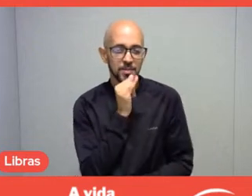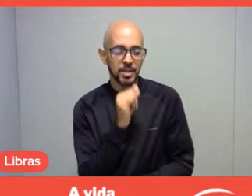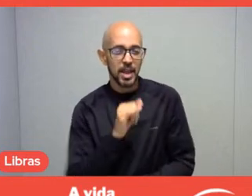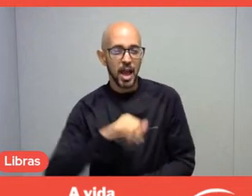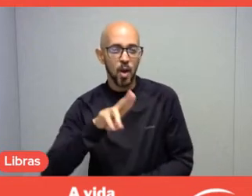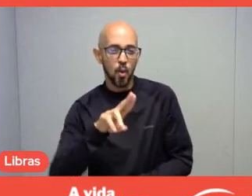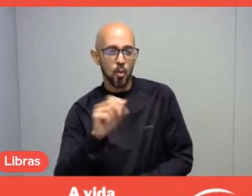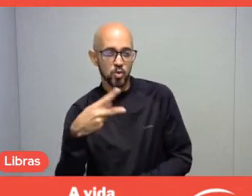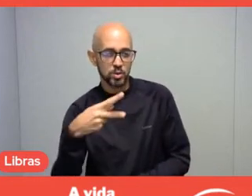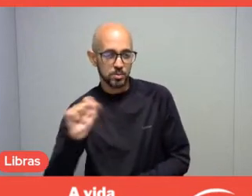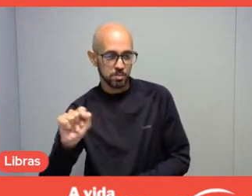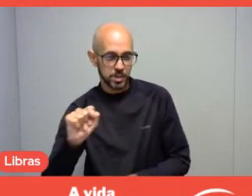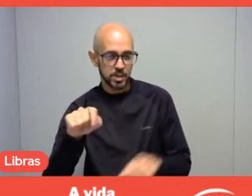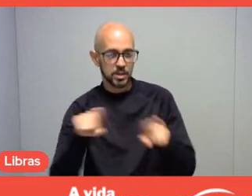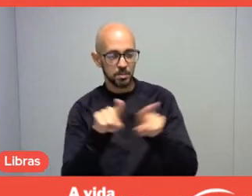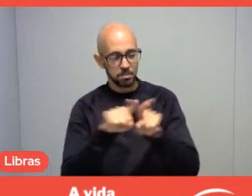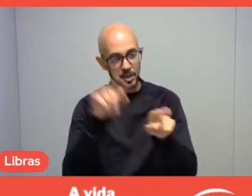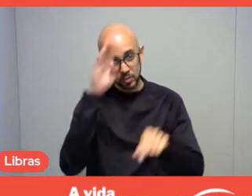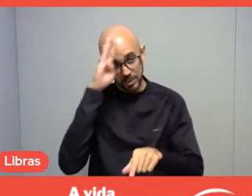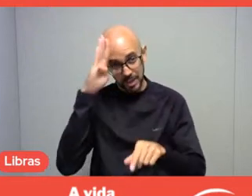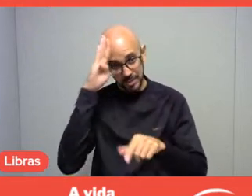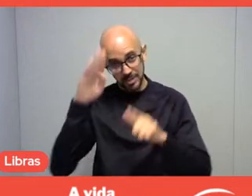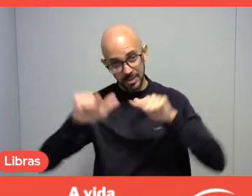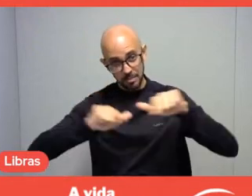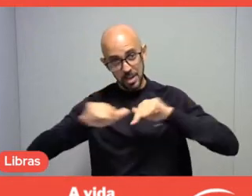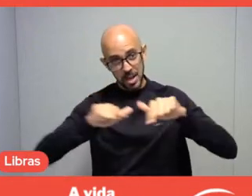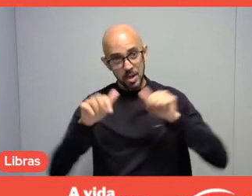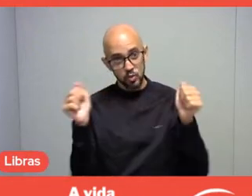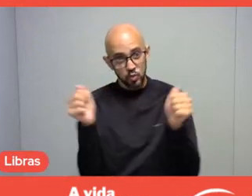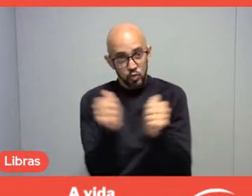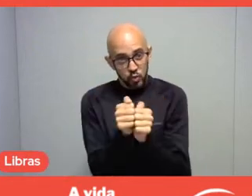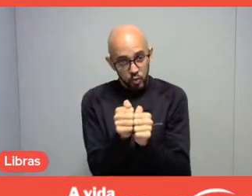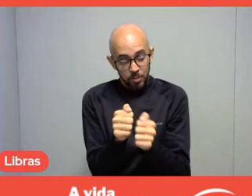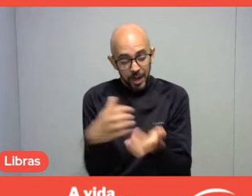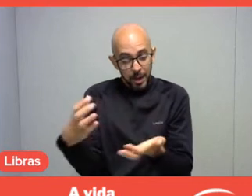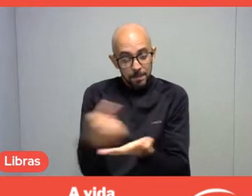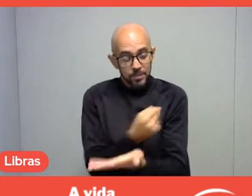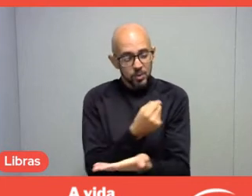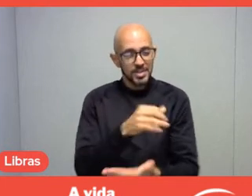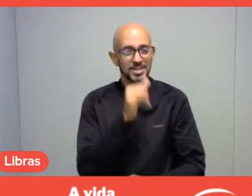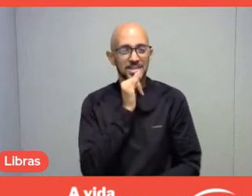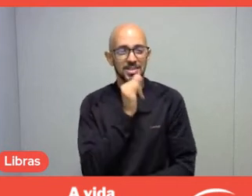I believe very efficiently, within this exposition of examples. One of them was the Field School,